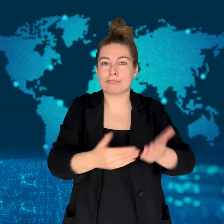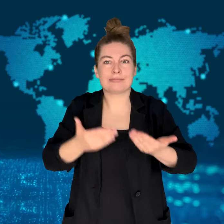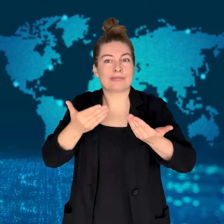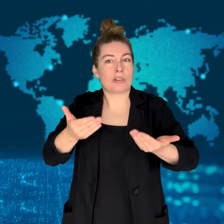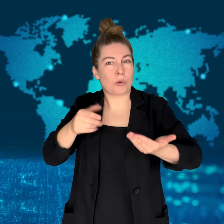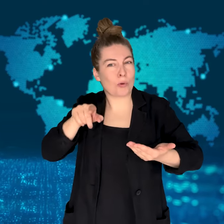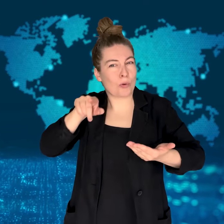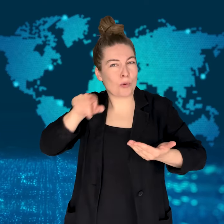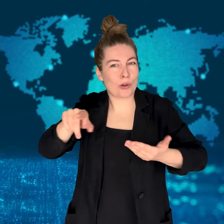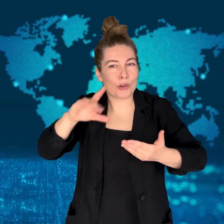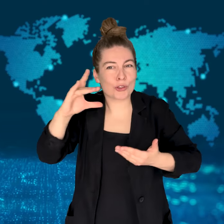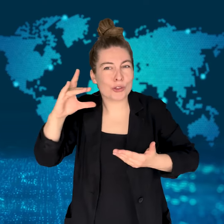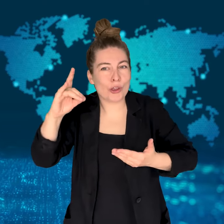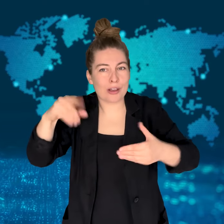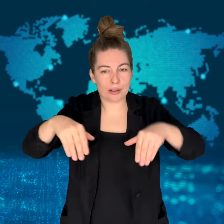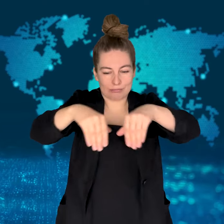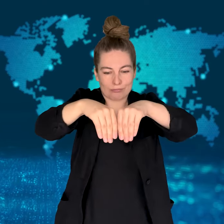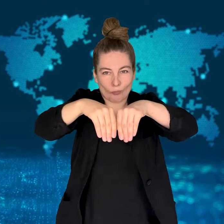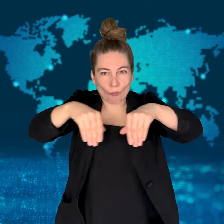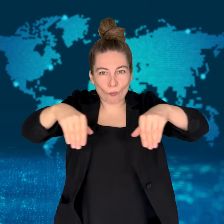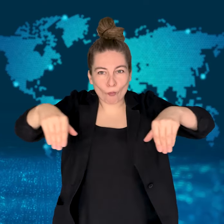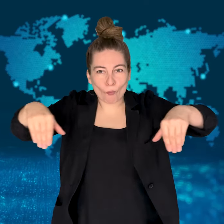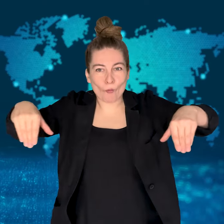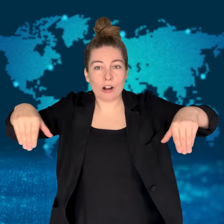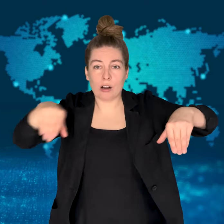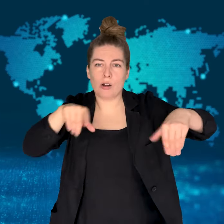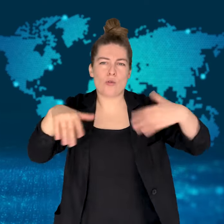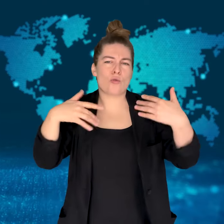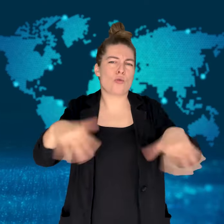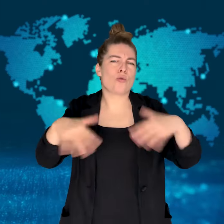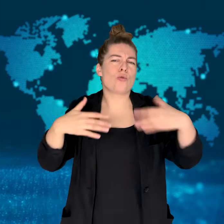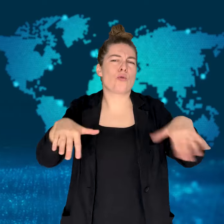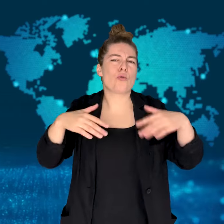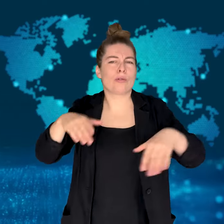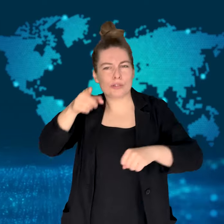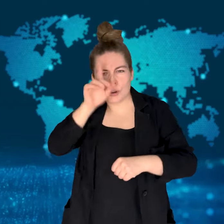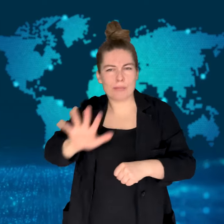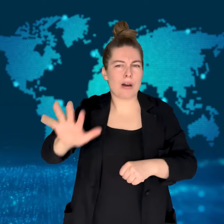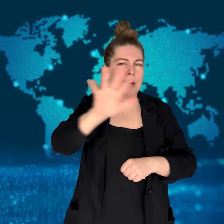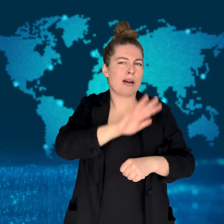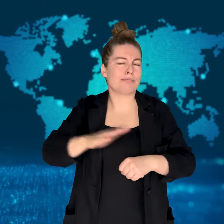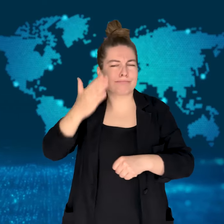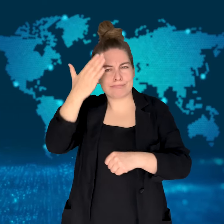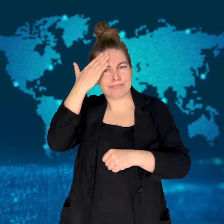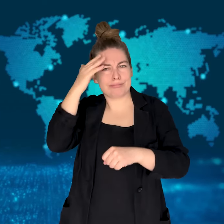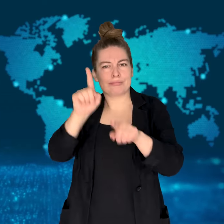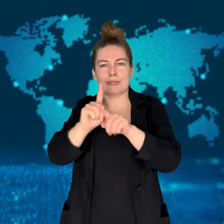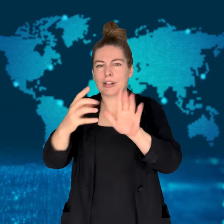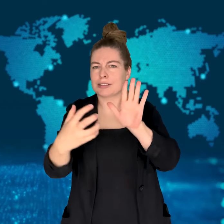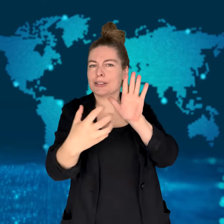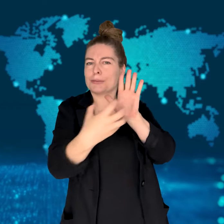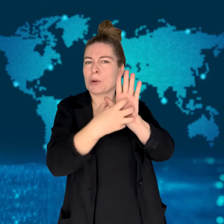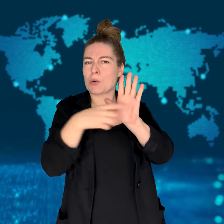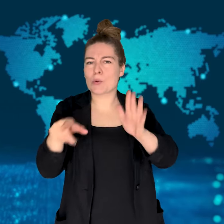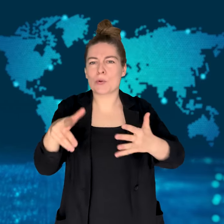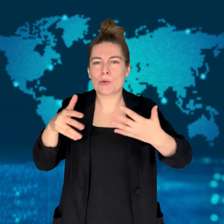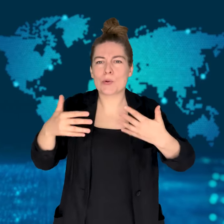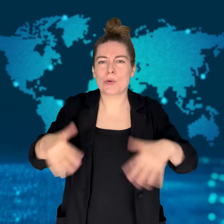The Dachshund is an icon in Germany.